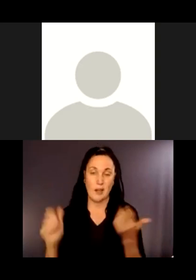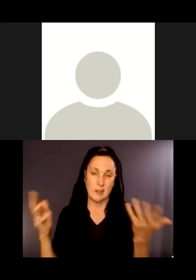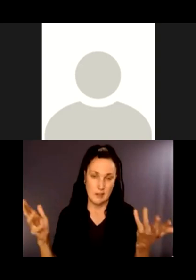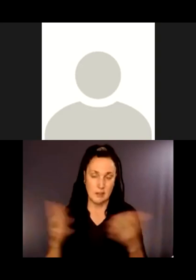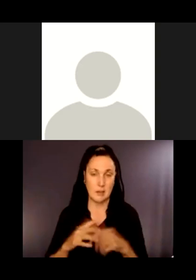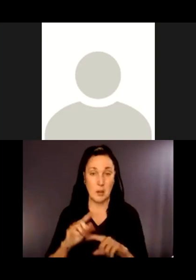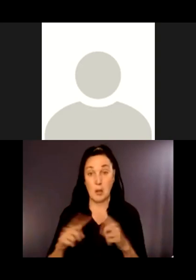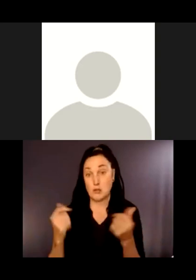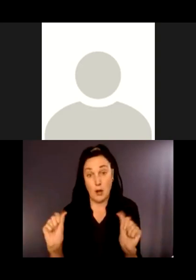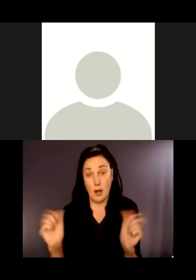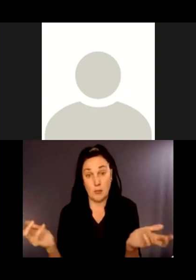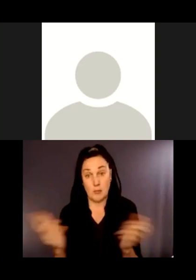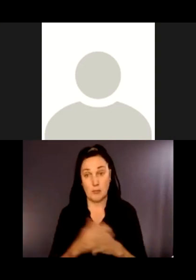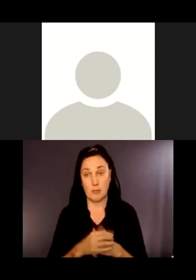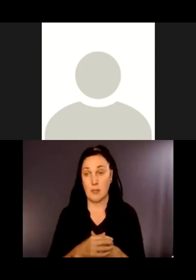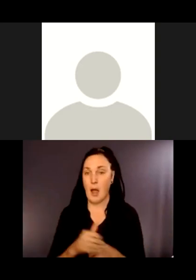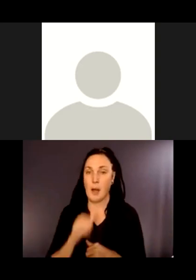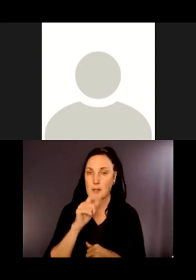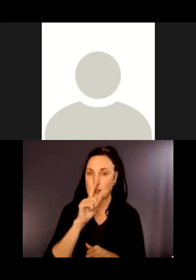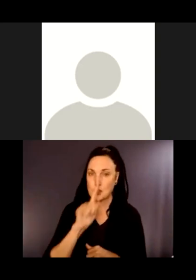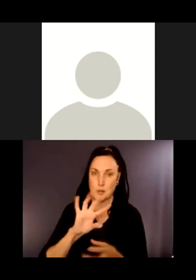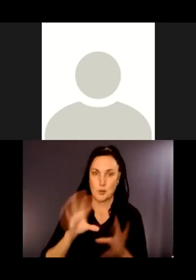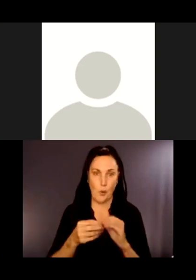You know, the total cost of the project, that's a very minimal thing.